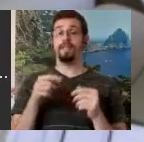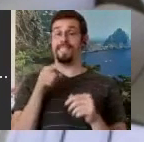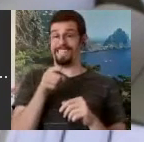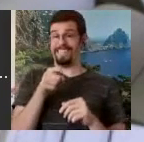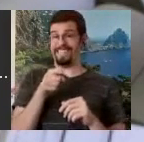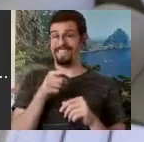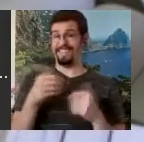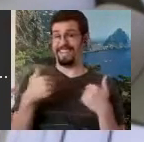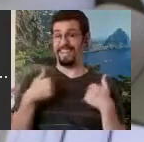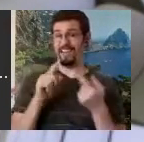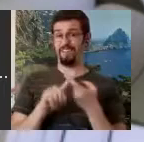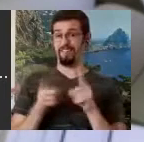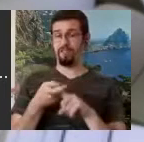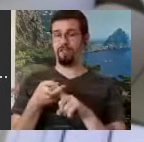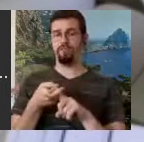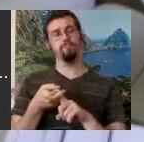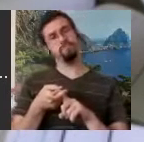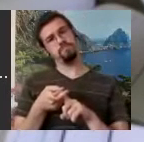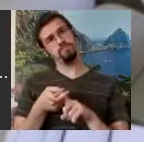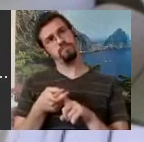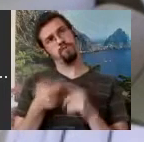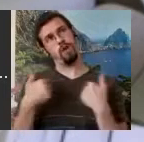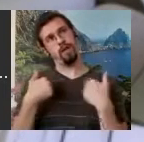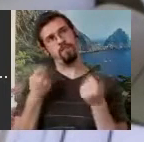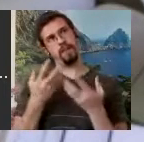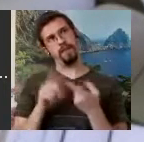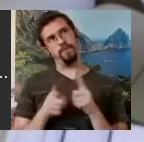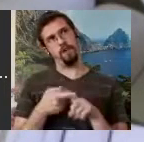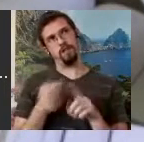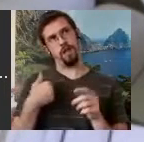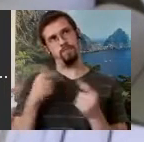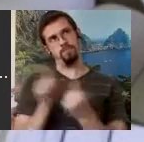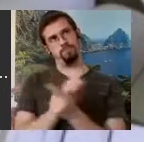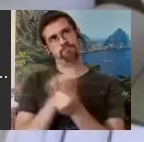actually he had many friends I met a whole bunch of important people related